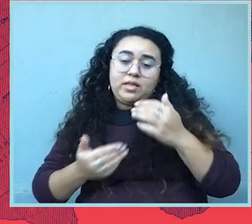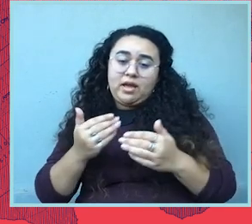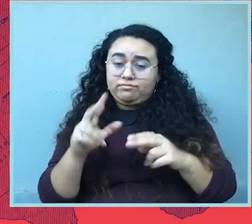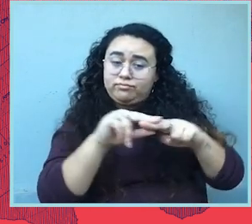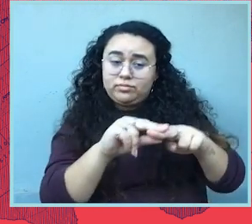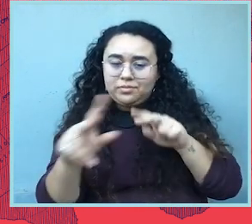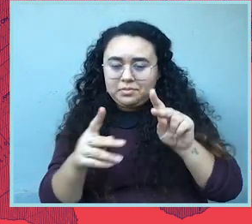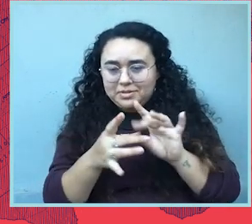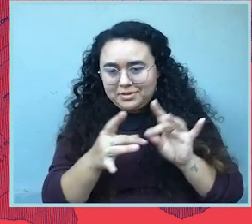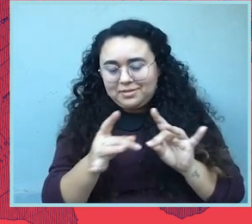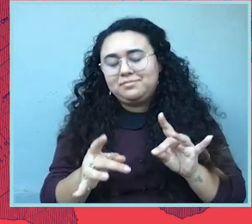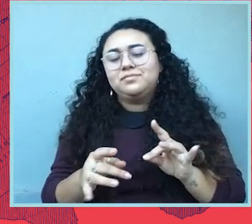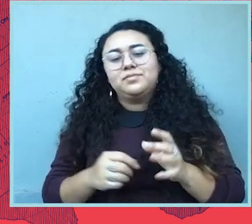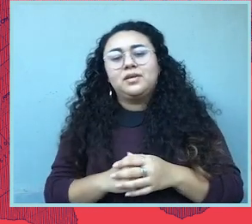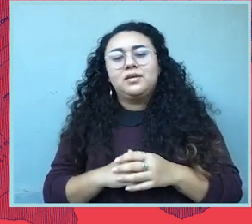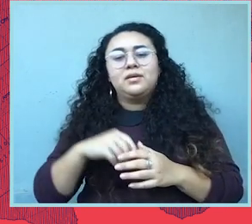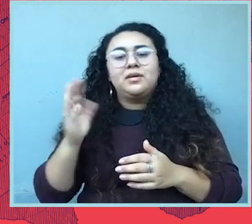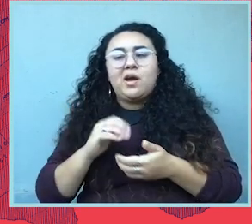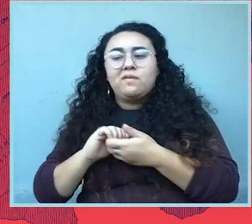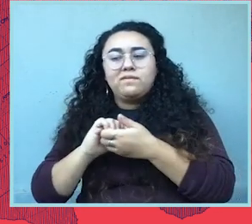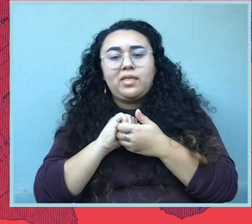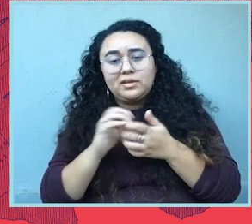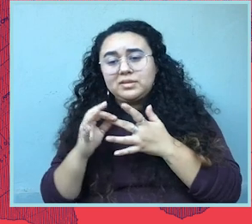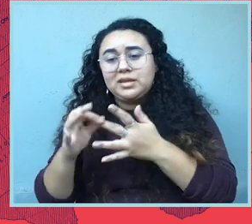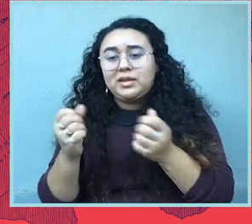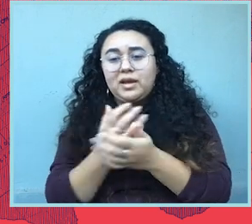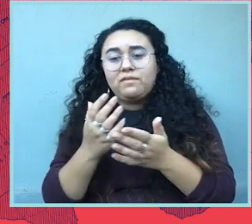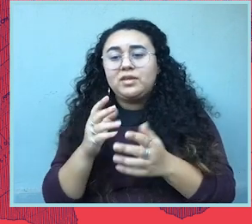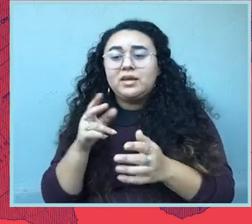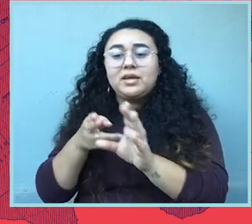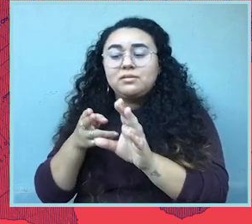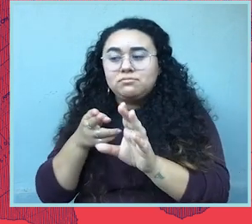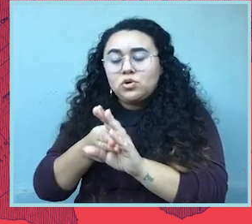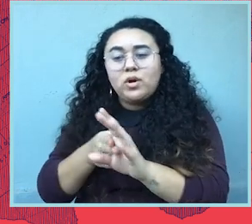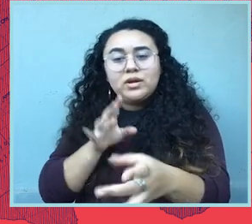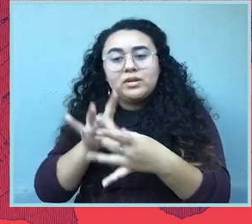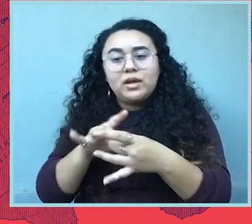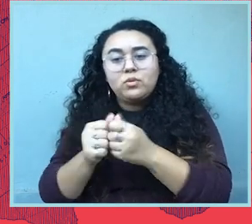and recommend that you all do that too. But yeah, I mean, I think, you know, our affiliates are leading the charge, you know, connect